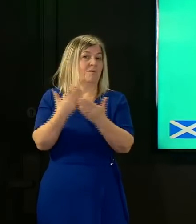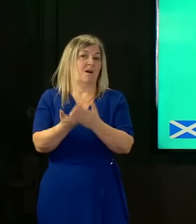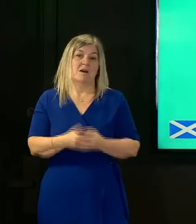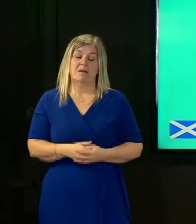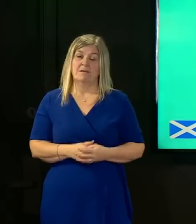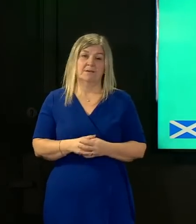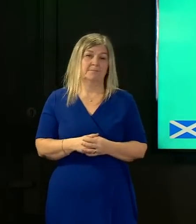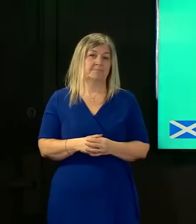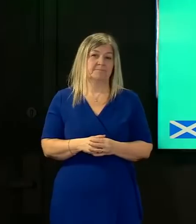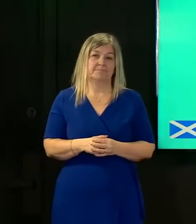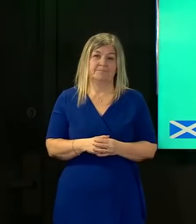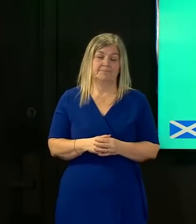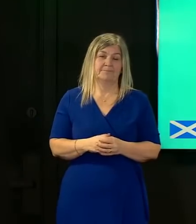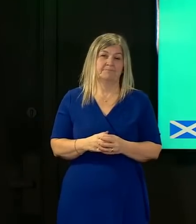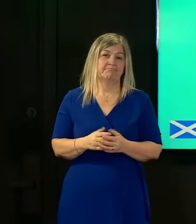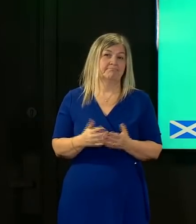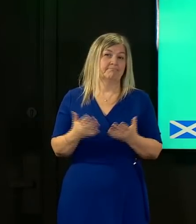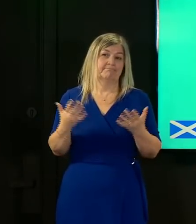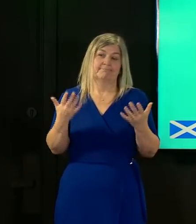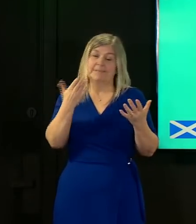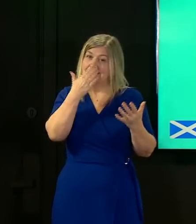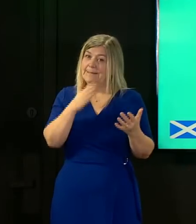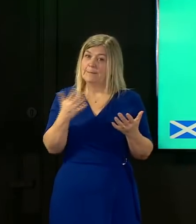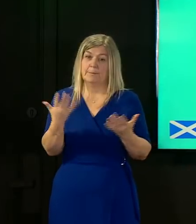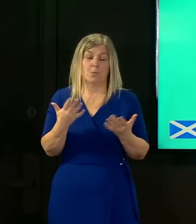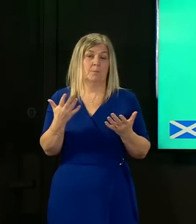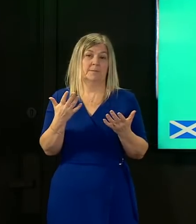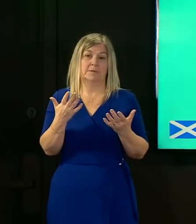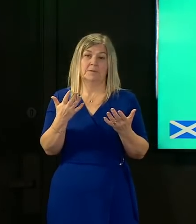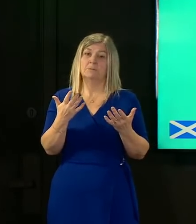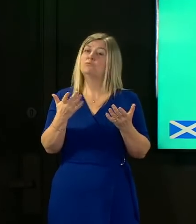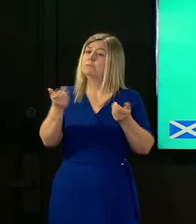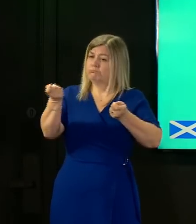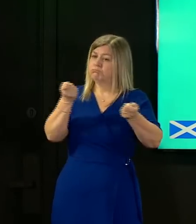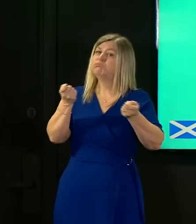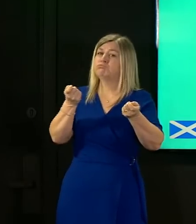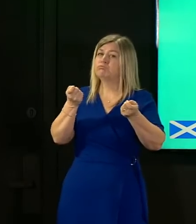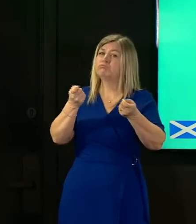any kind of national approach all measures have been taken at a local level and we'll continue to